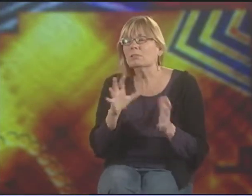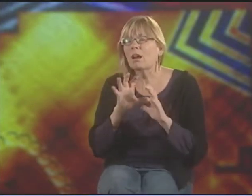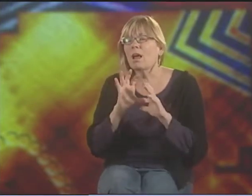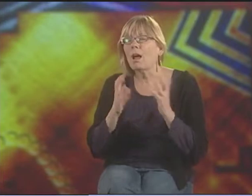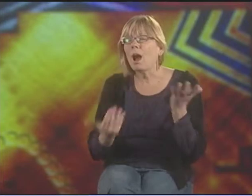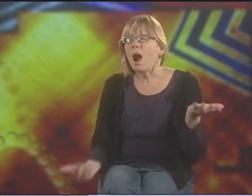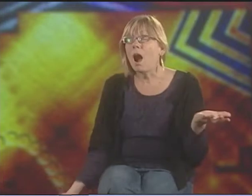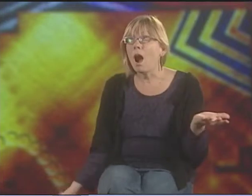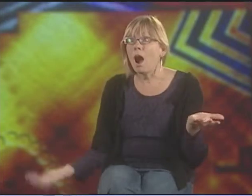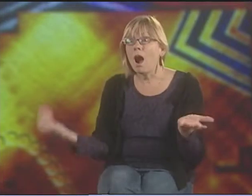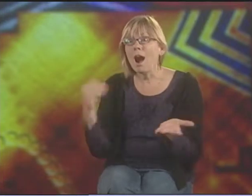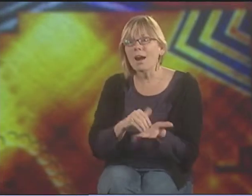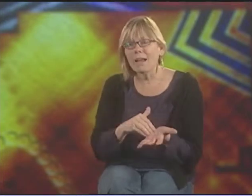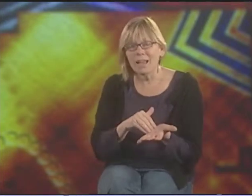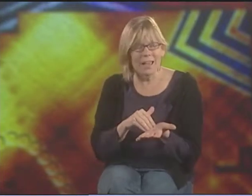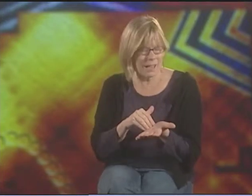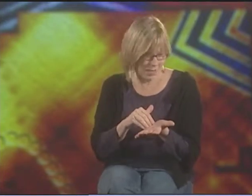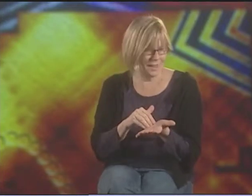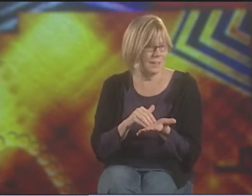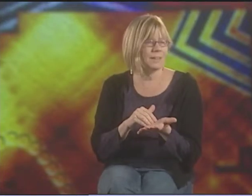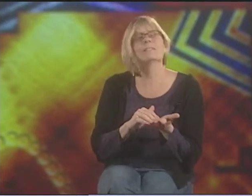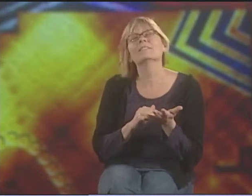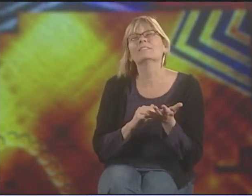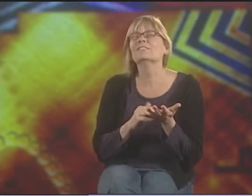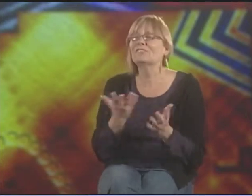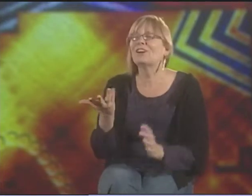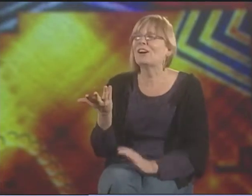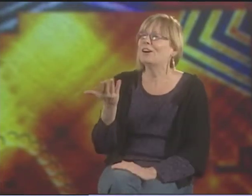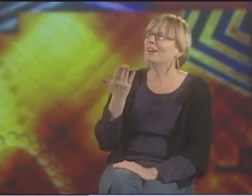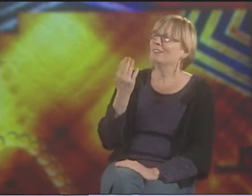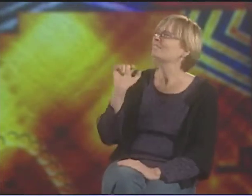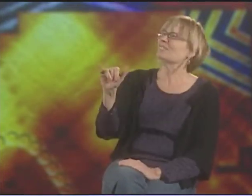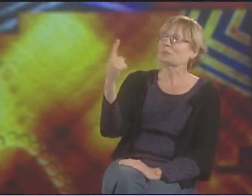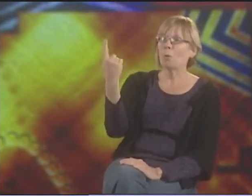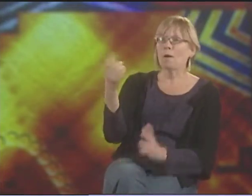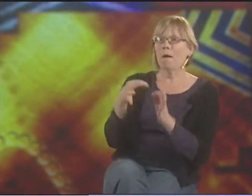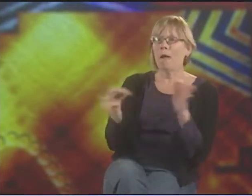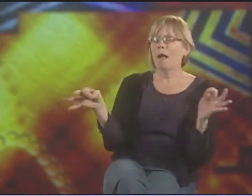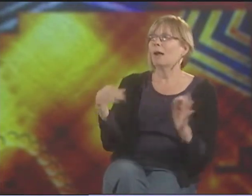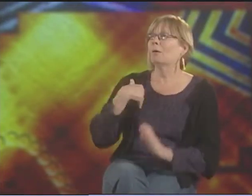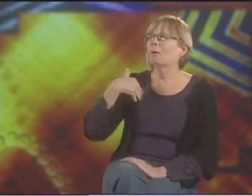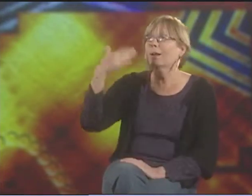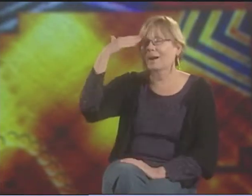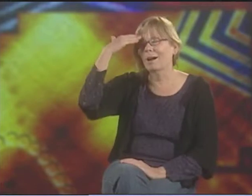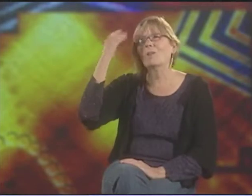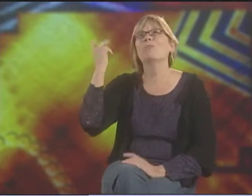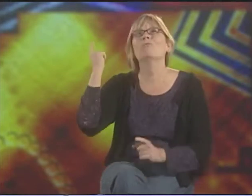WHAT, SPEECH CLASS AGAIN?" I MEAN, JUST THIS ONE LINE. EVERYBODY'S BEEN THERE.